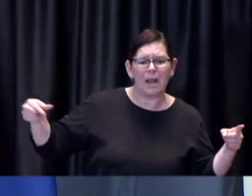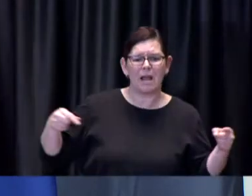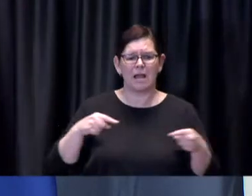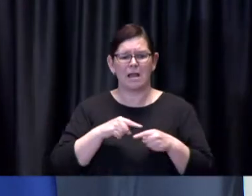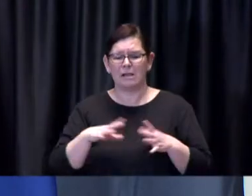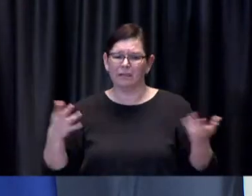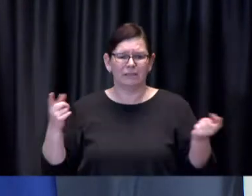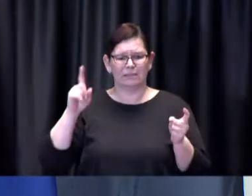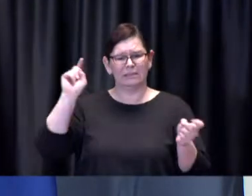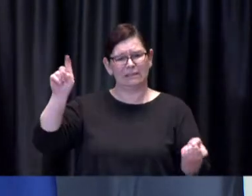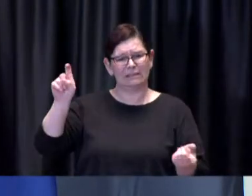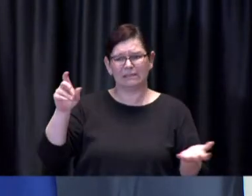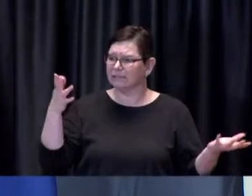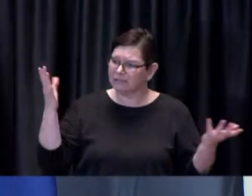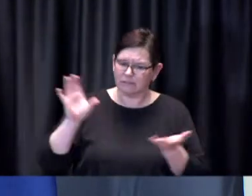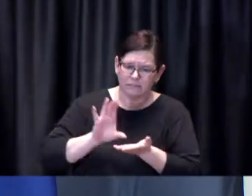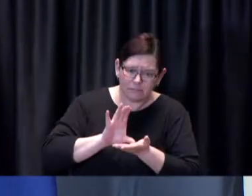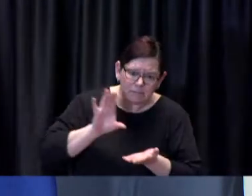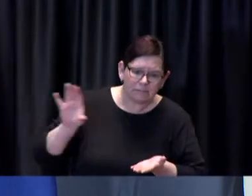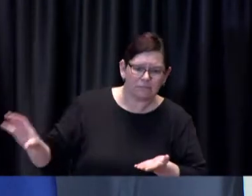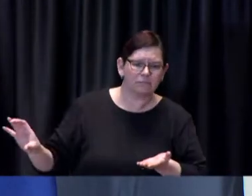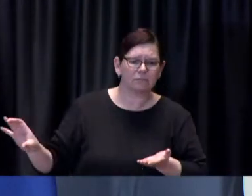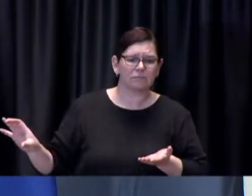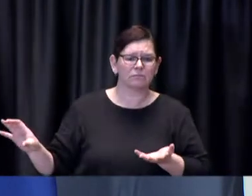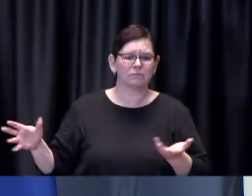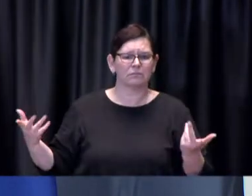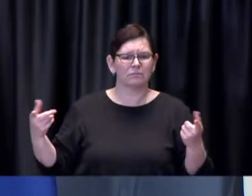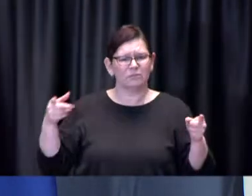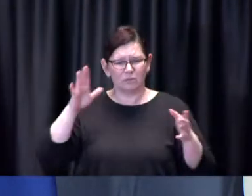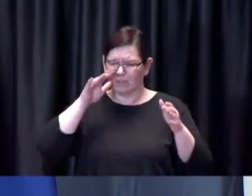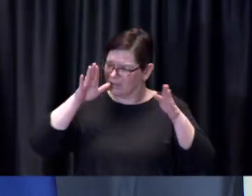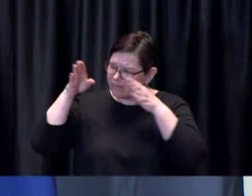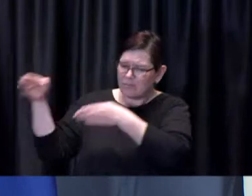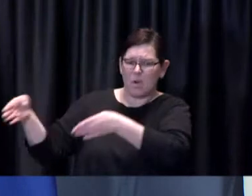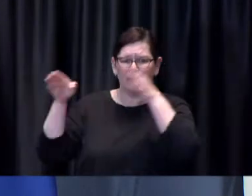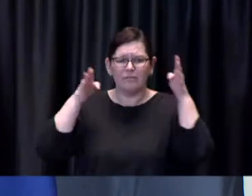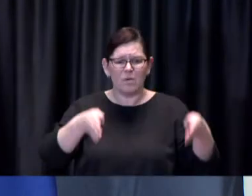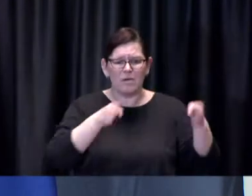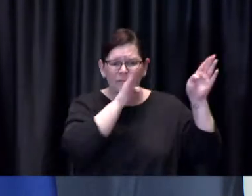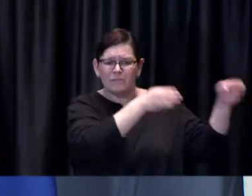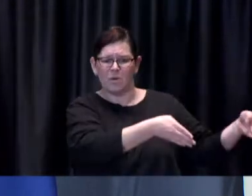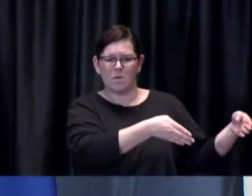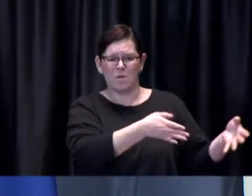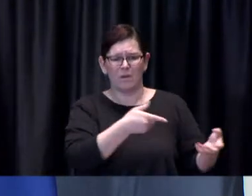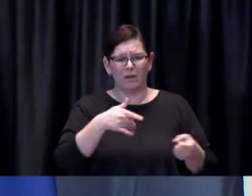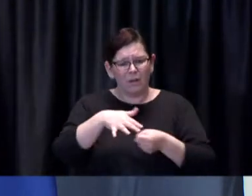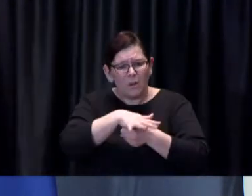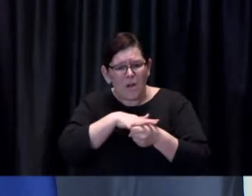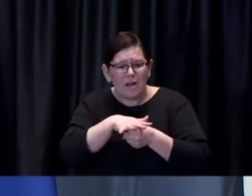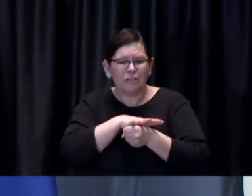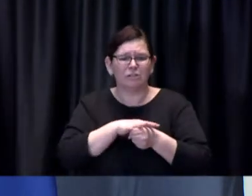where there's hot spots and we are saying as a region as one 11 municipalities this is a hot spot